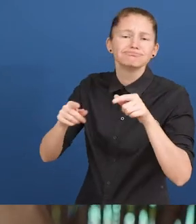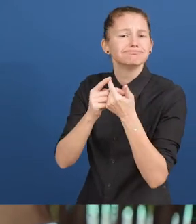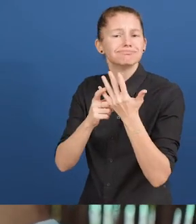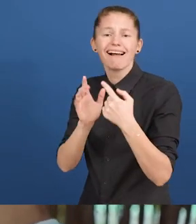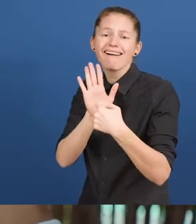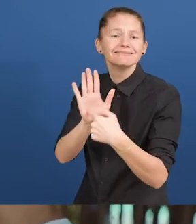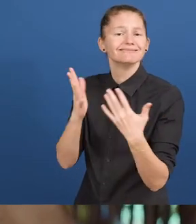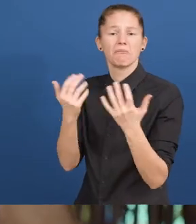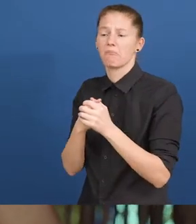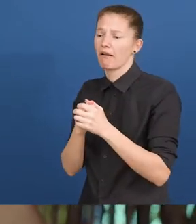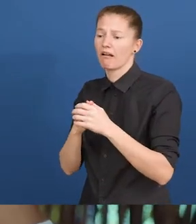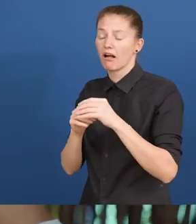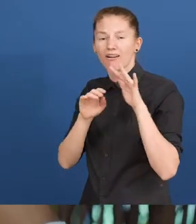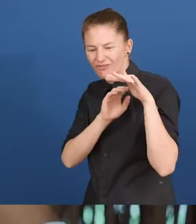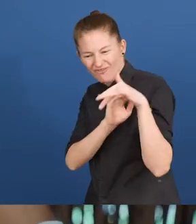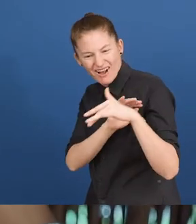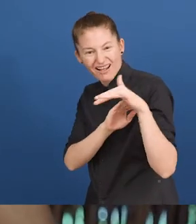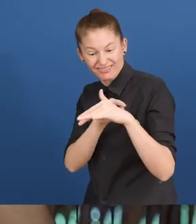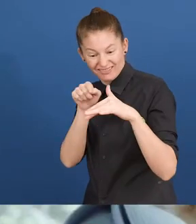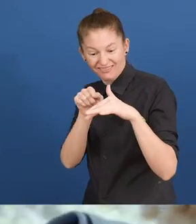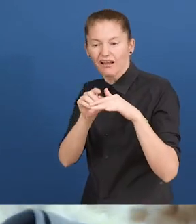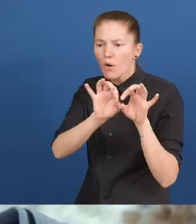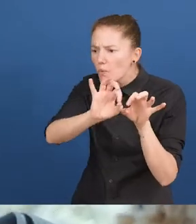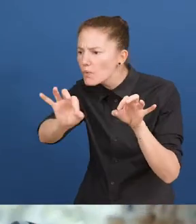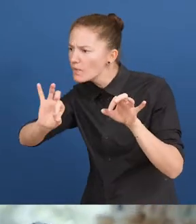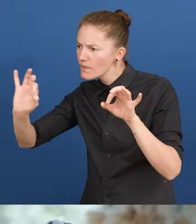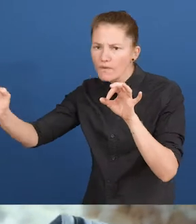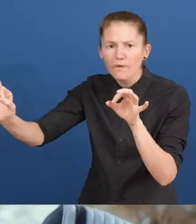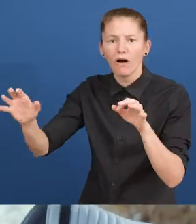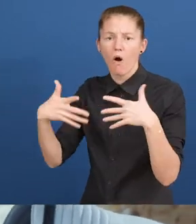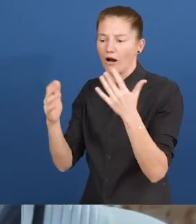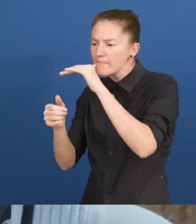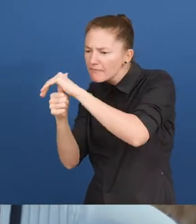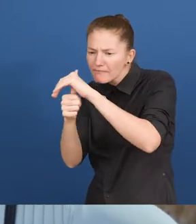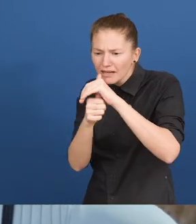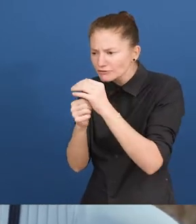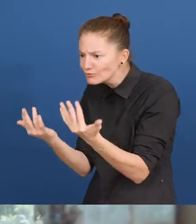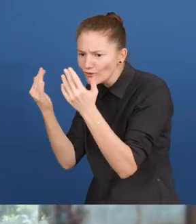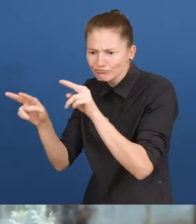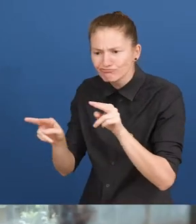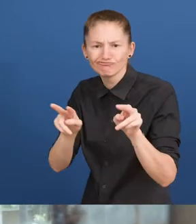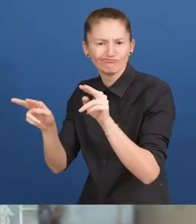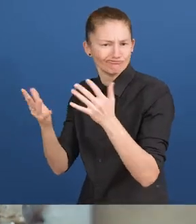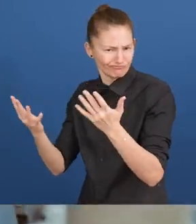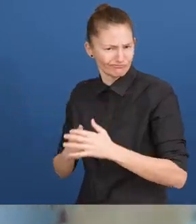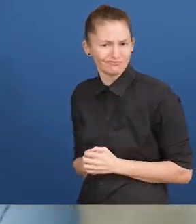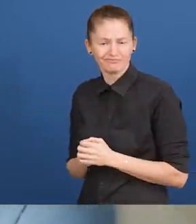of personalized assistive technology, adapting processes such as water transportation and mushroom growing.